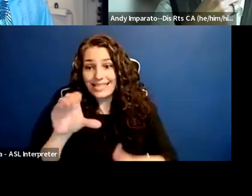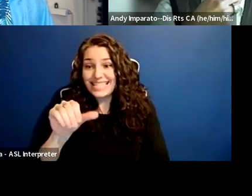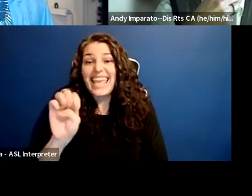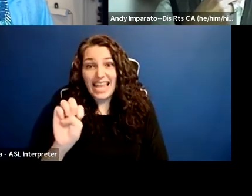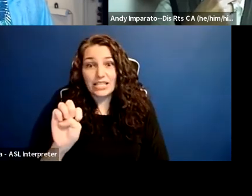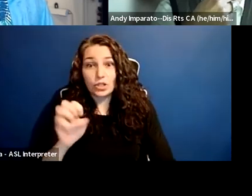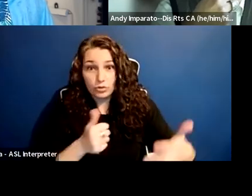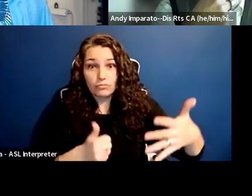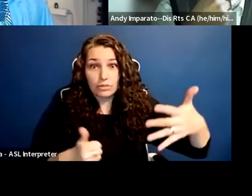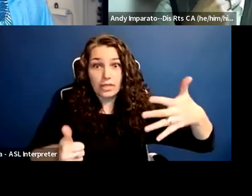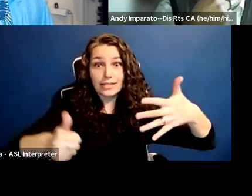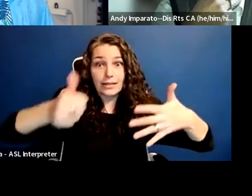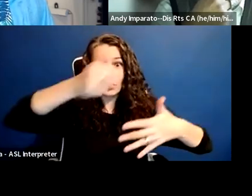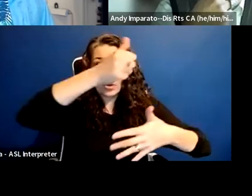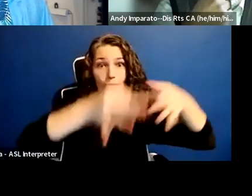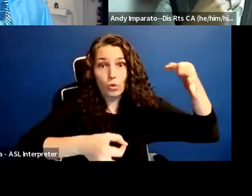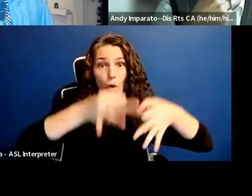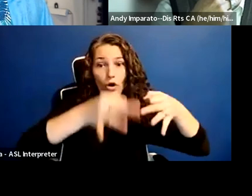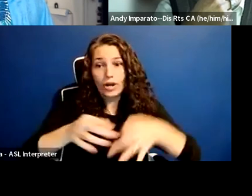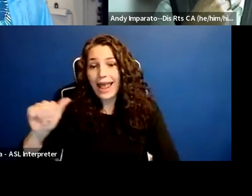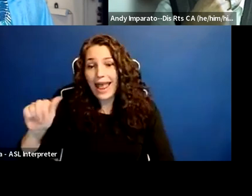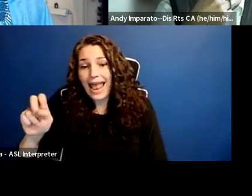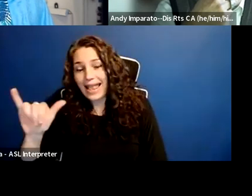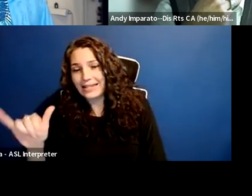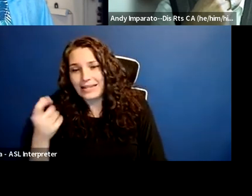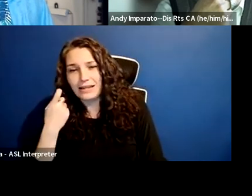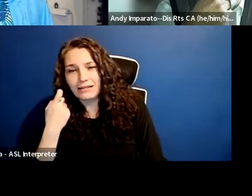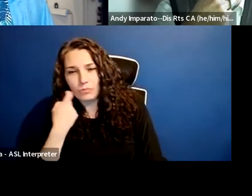this is not the court that we want to be bringing these types of questions before.